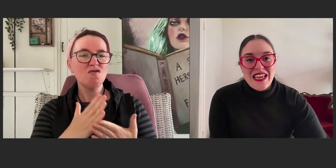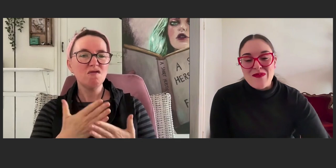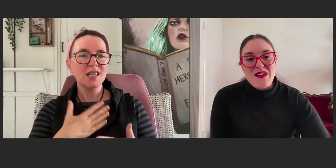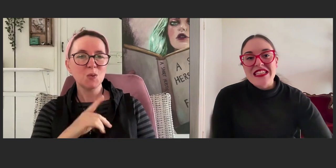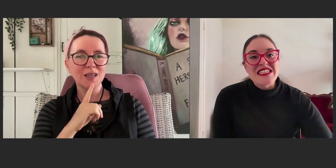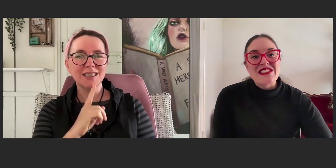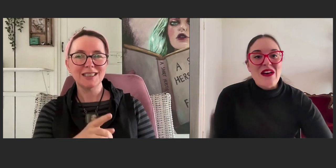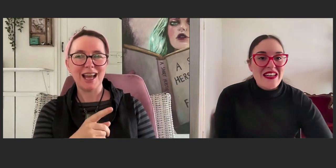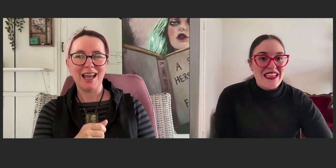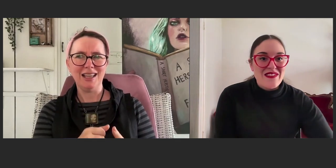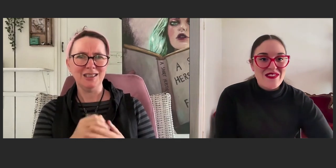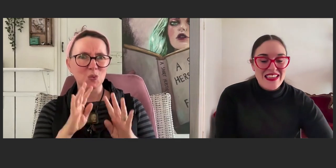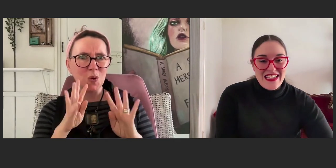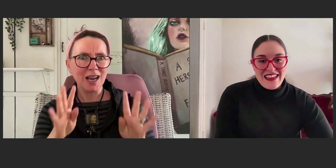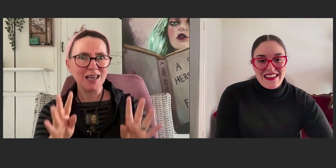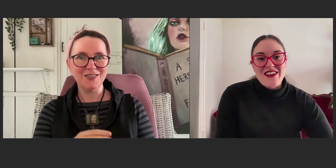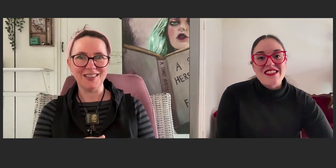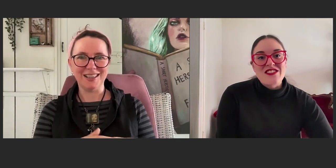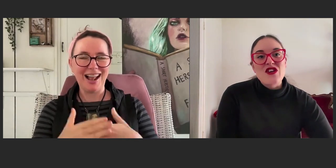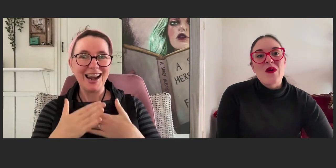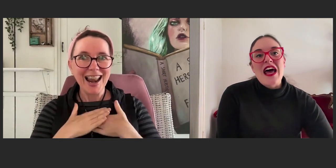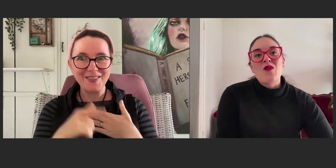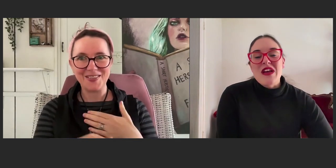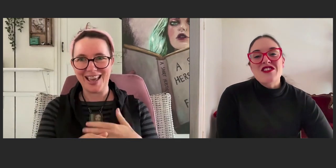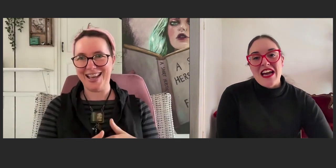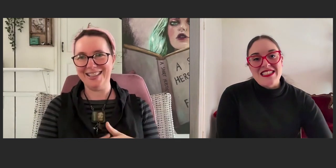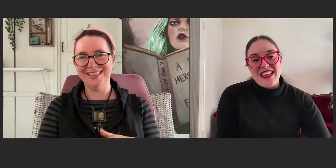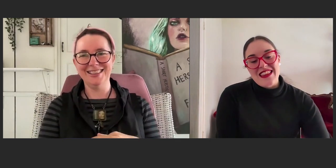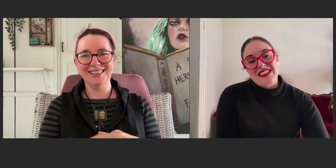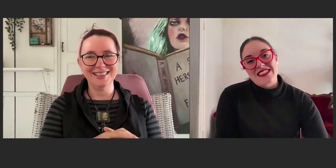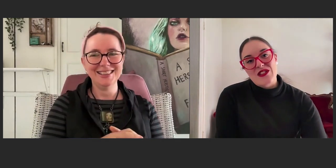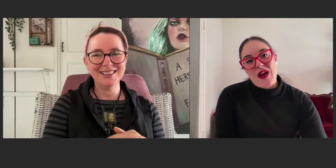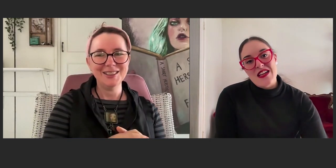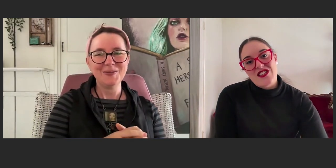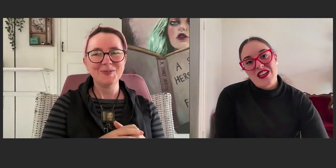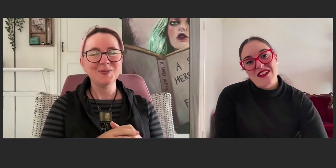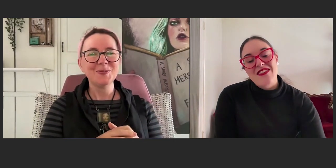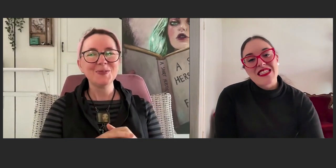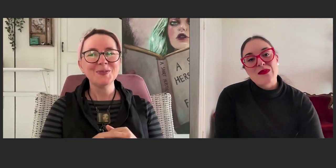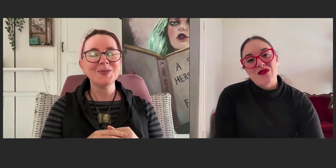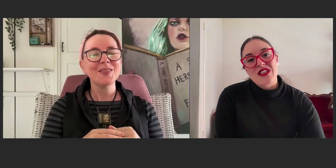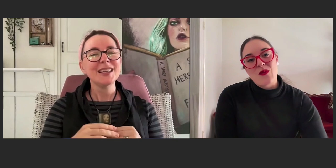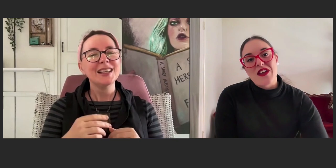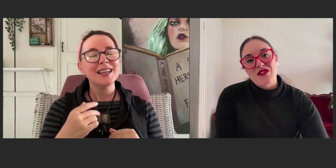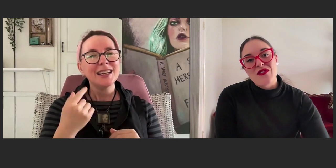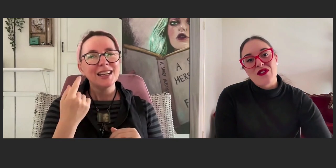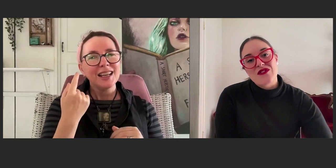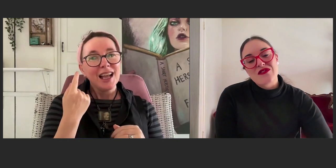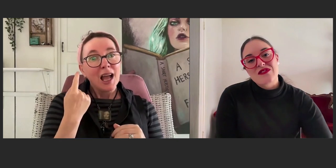they could be really assertive, they could do what I wish I'd done in that situation. And that's been really wonderful.